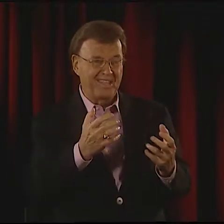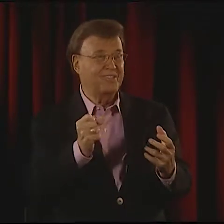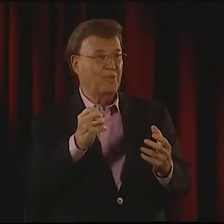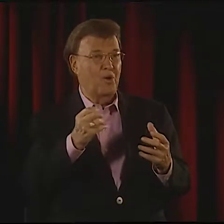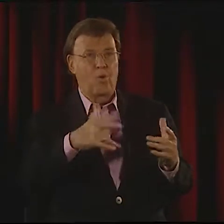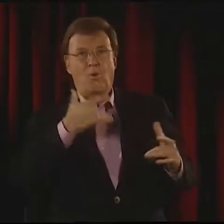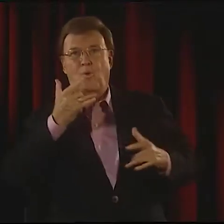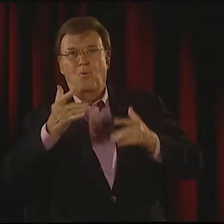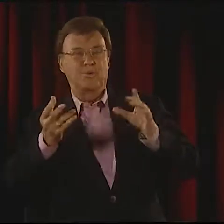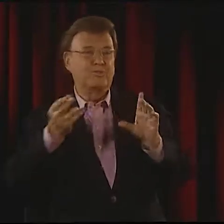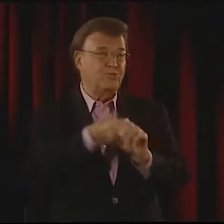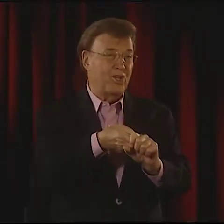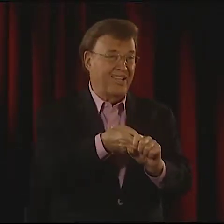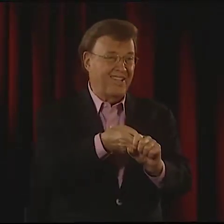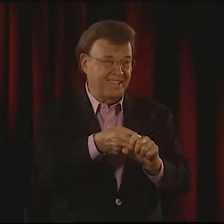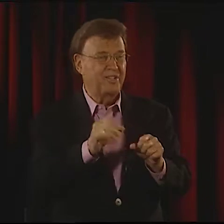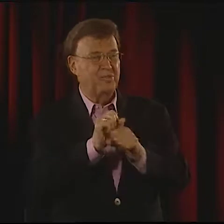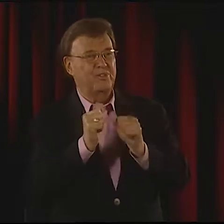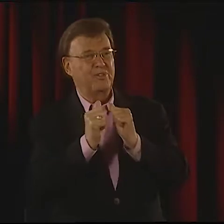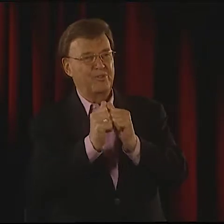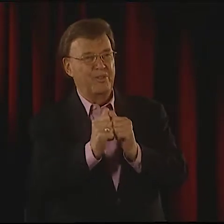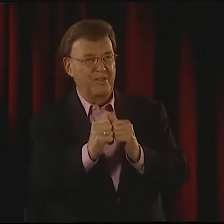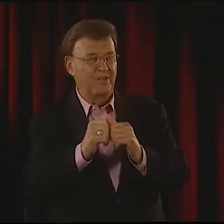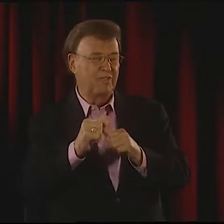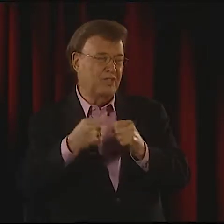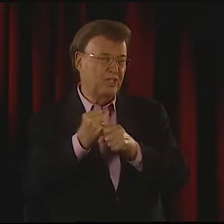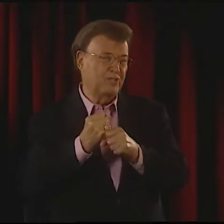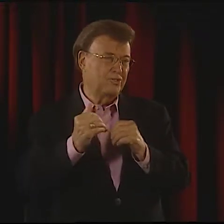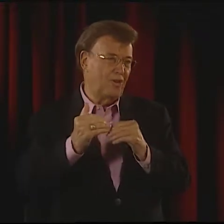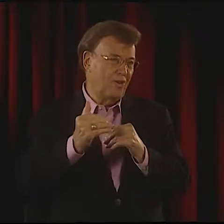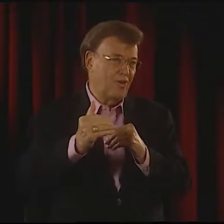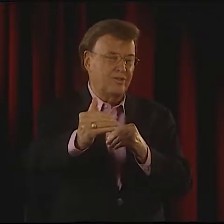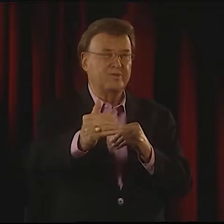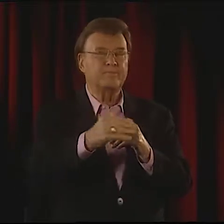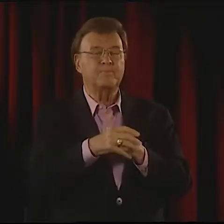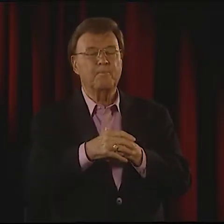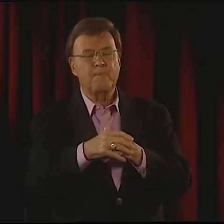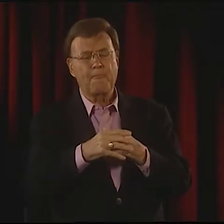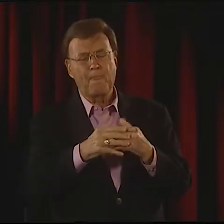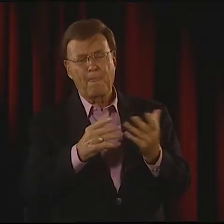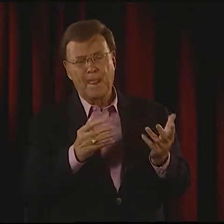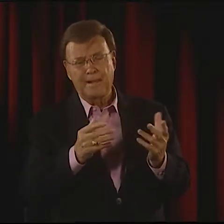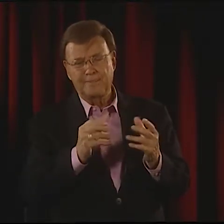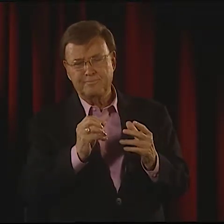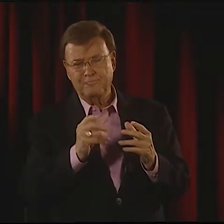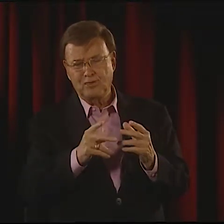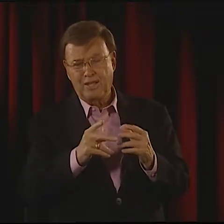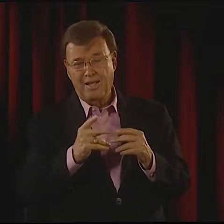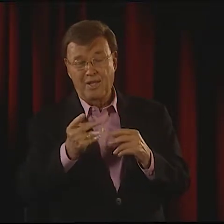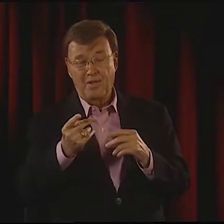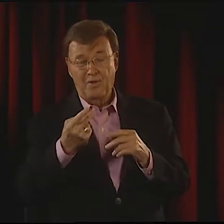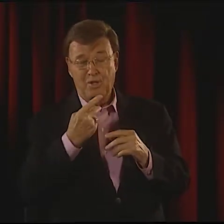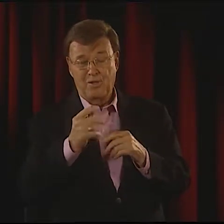THEN I SAID, "COME ON. COME JOIN NTD," AND SHE WAS THRILLED TO DO SO. SHE HAD ALWAYS WANTED TO.